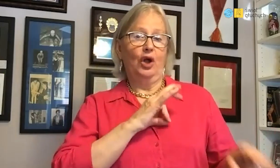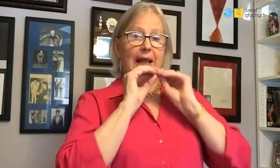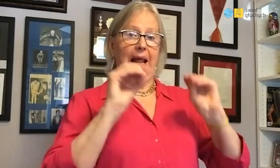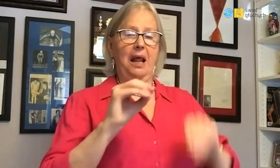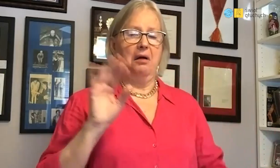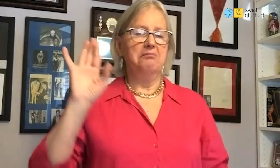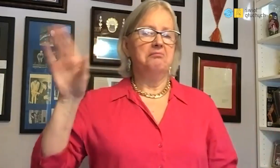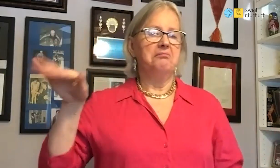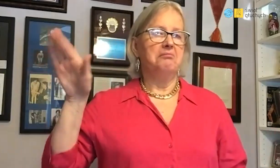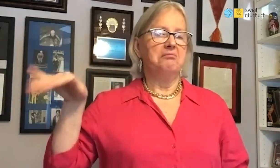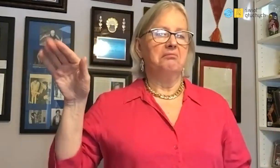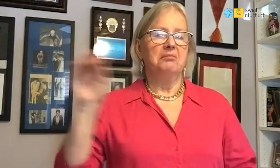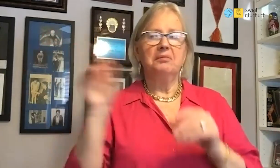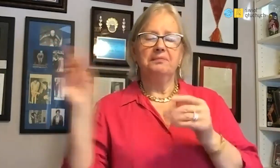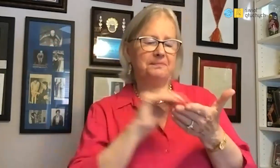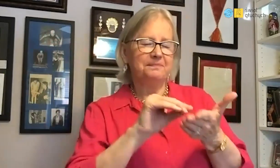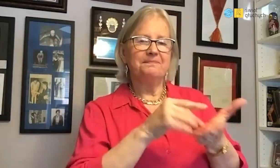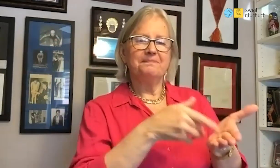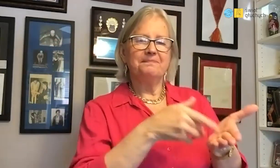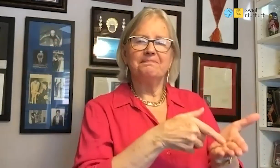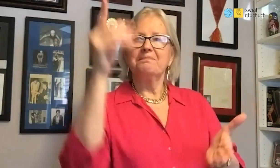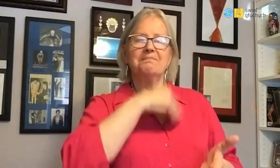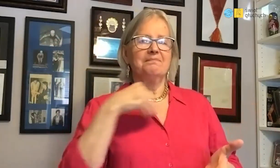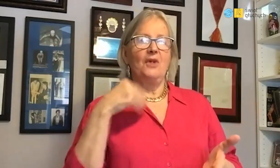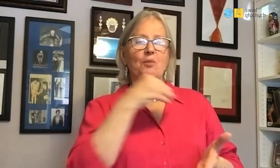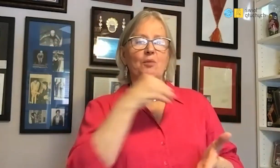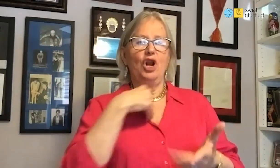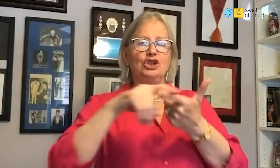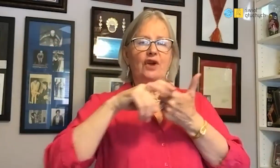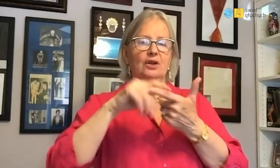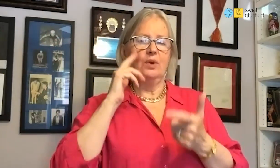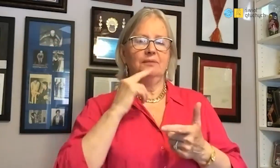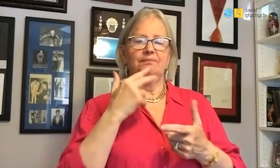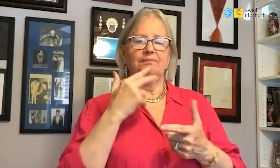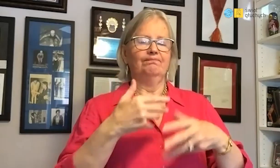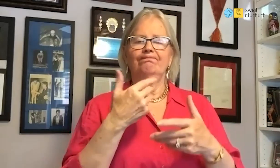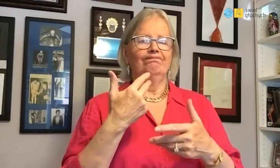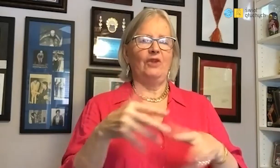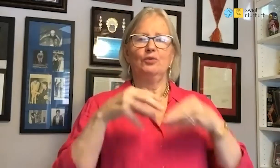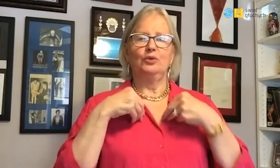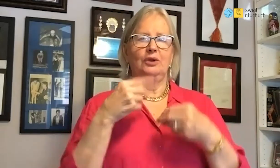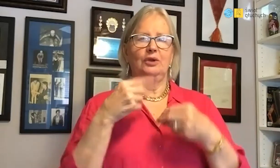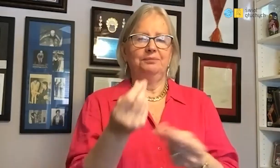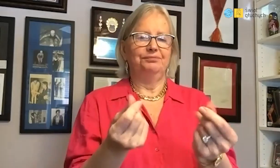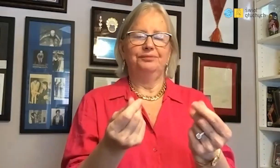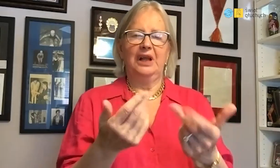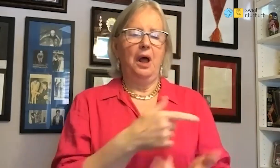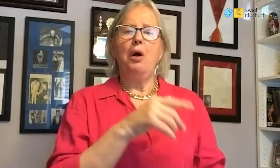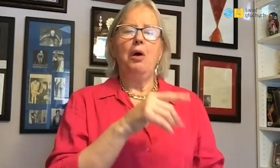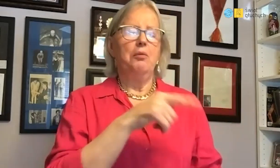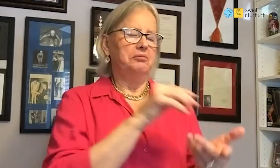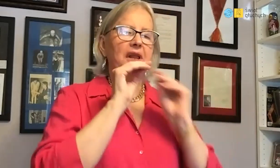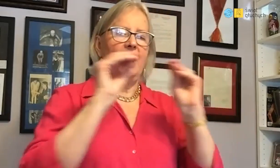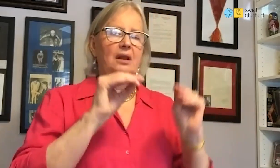I wanted to start in it, but I couldn't because the Polish Deaf Association he did not accept my funding request.